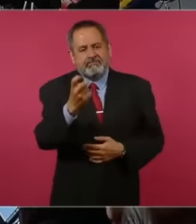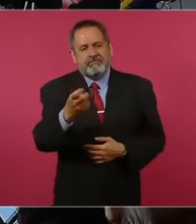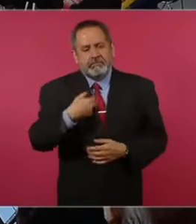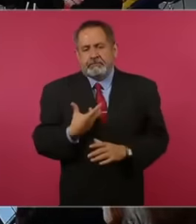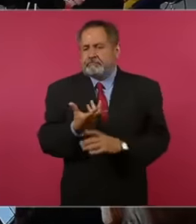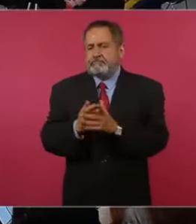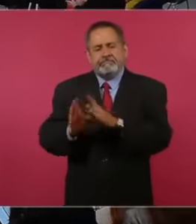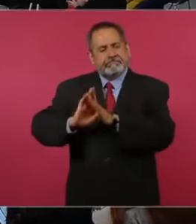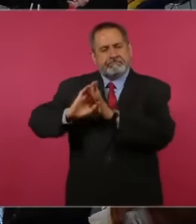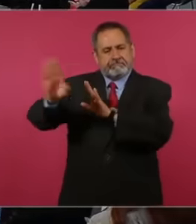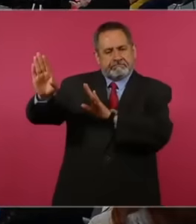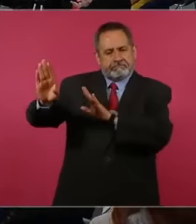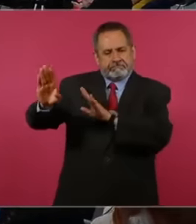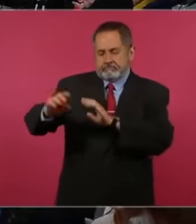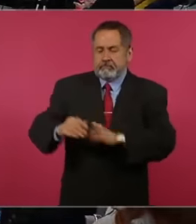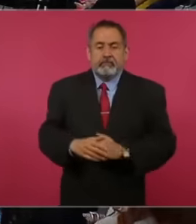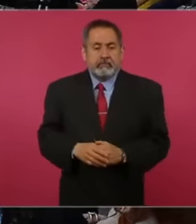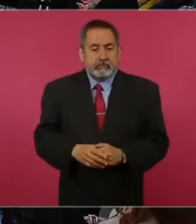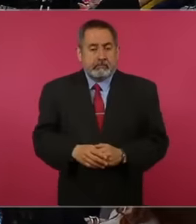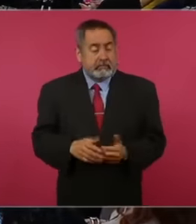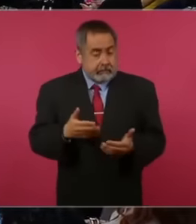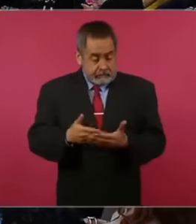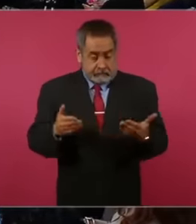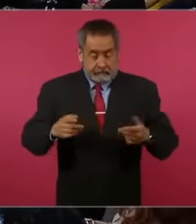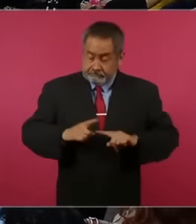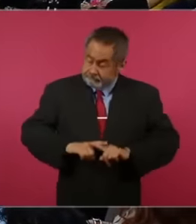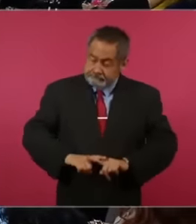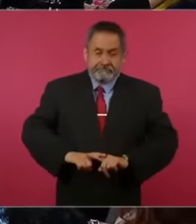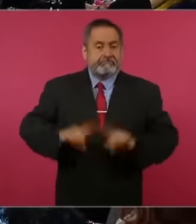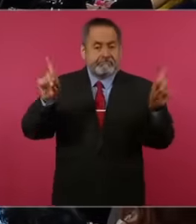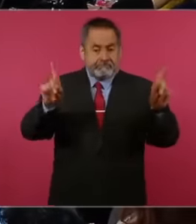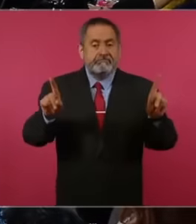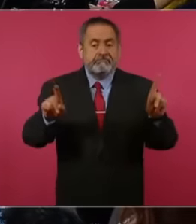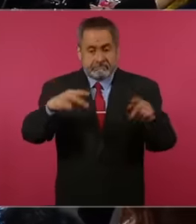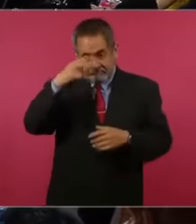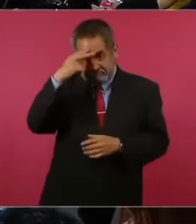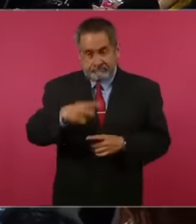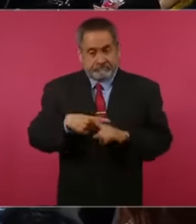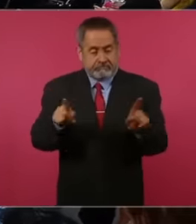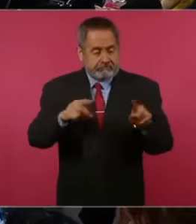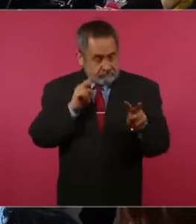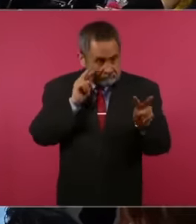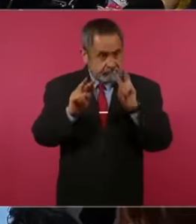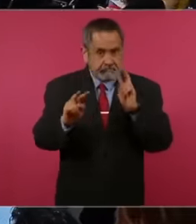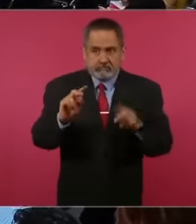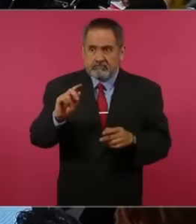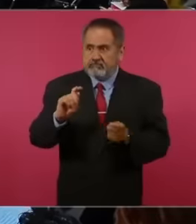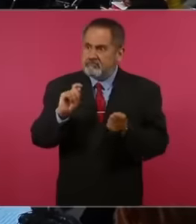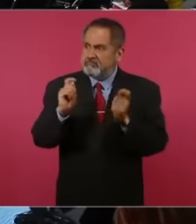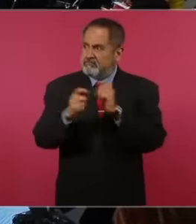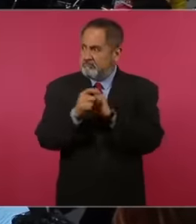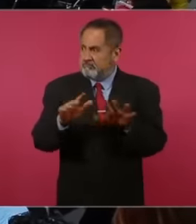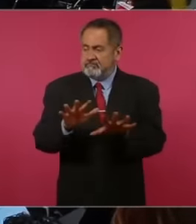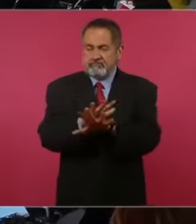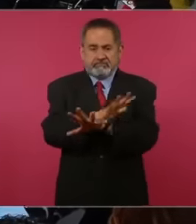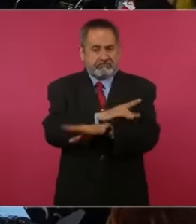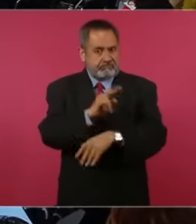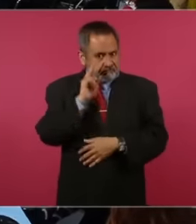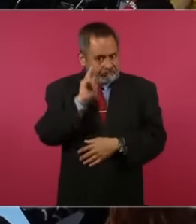today. Eh, well, we live in another Mexico, we see the transformation even if we compare the